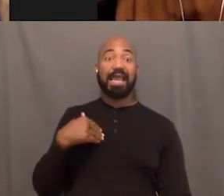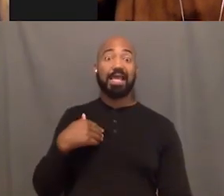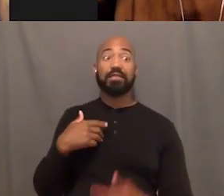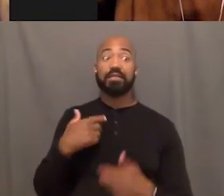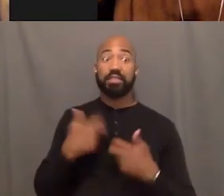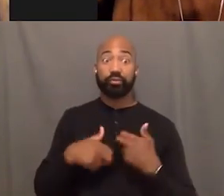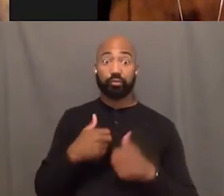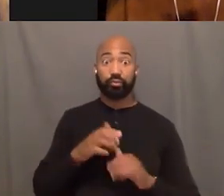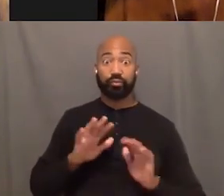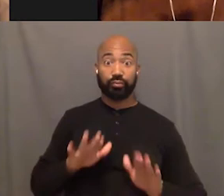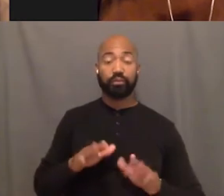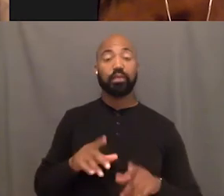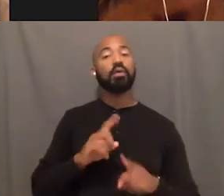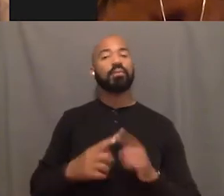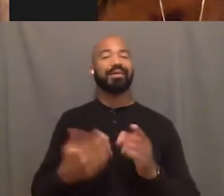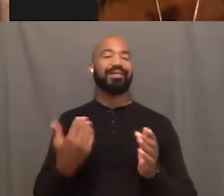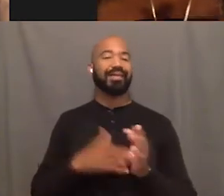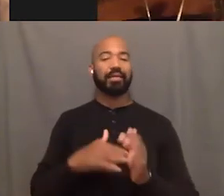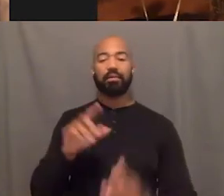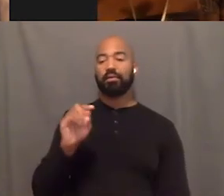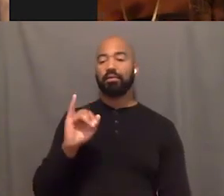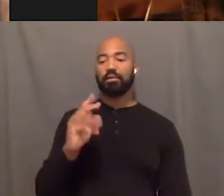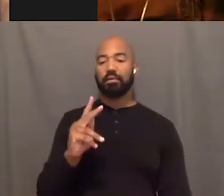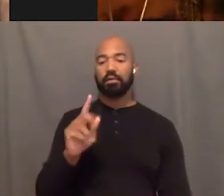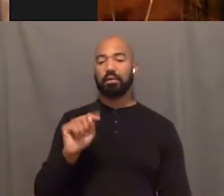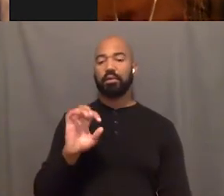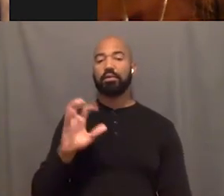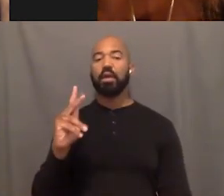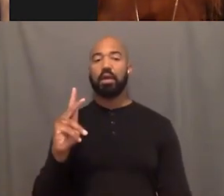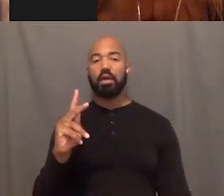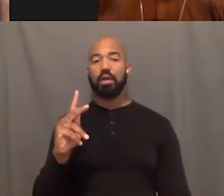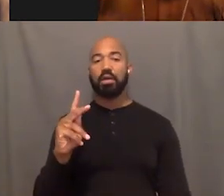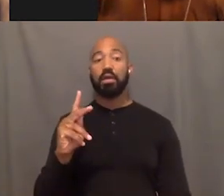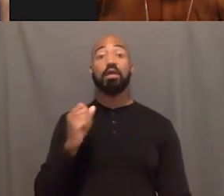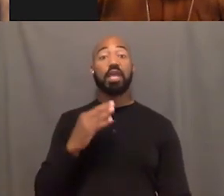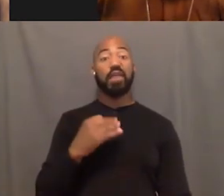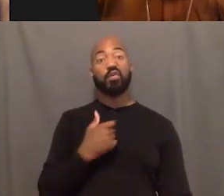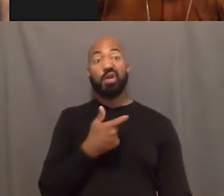But yes, TikTok is like the, you wanna take your mind off something, you wanna laugh.